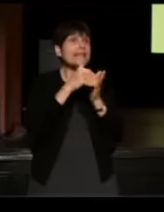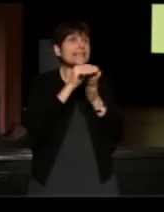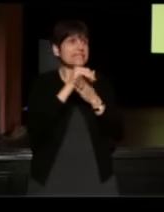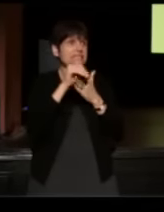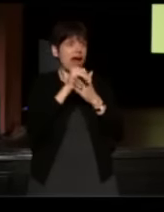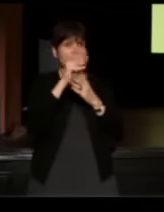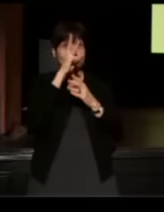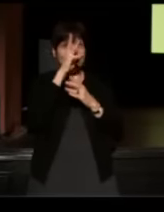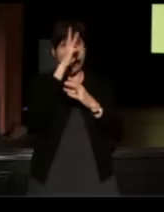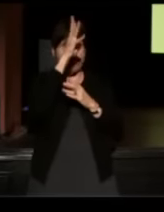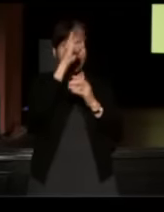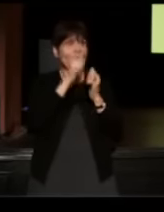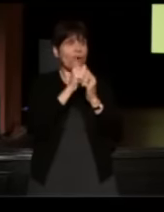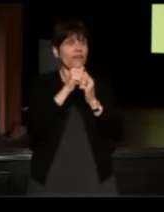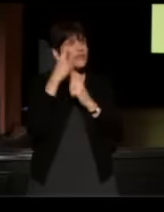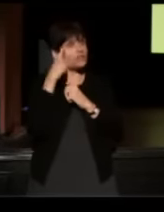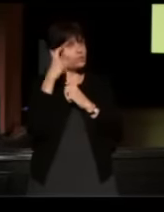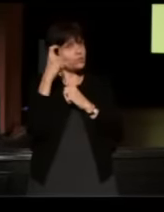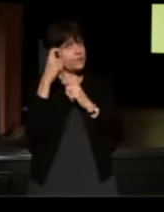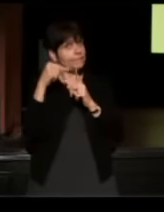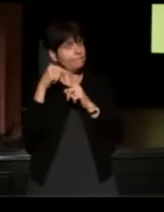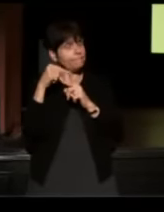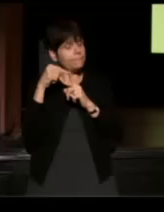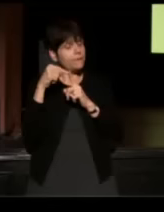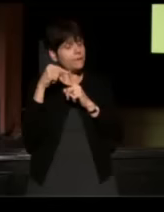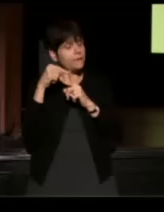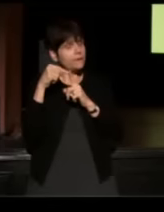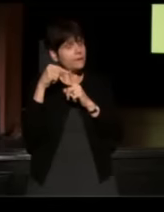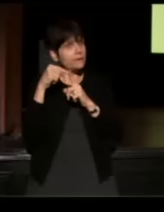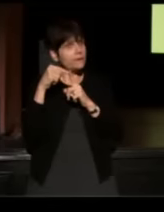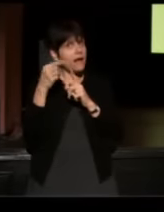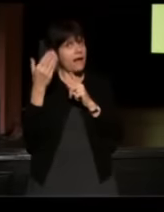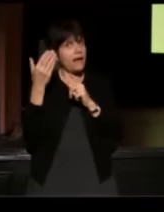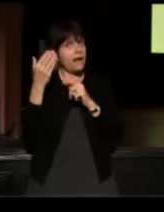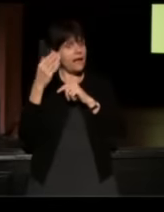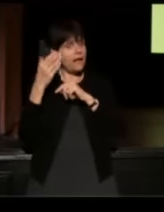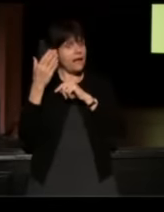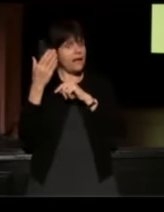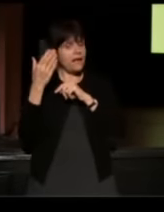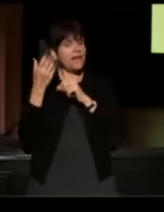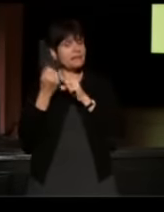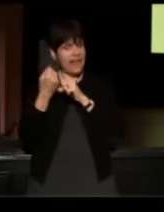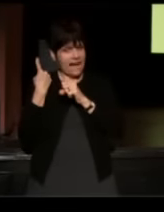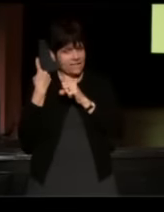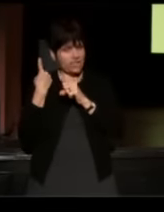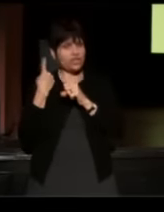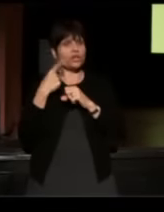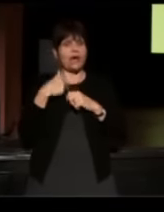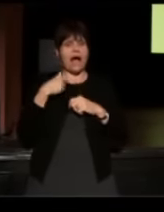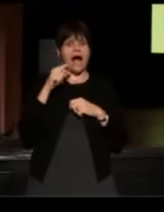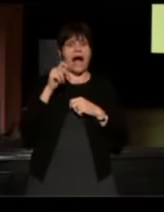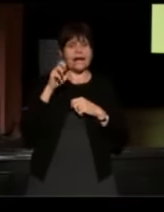and this happened. We found out about it late last year and then I gave a TED talk a couple of months ago,